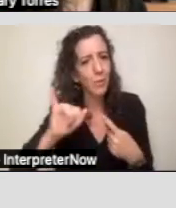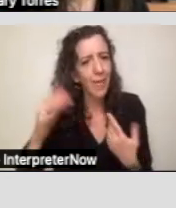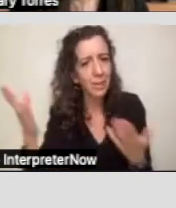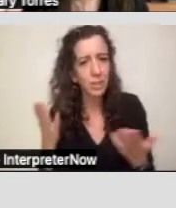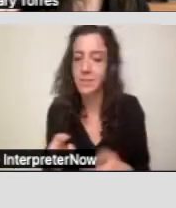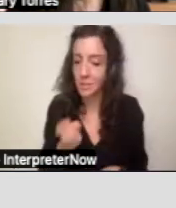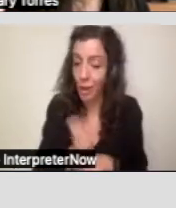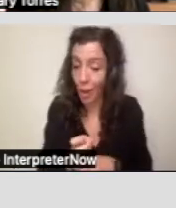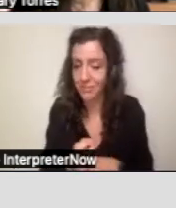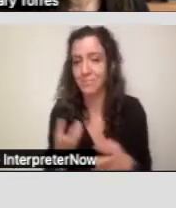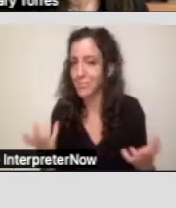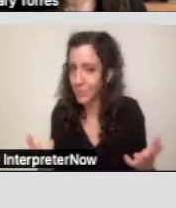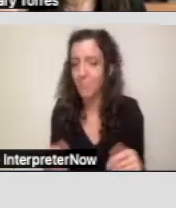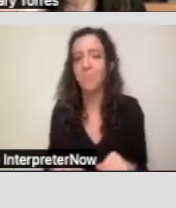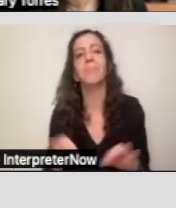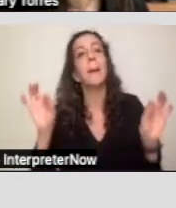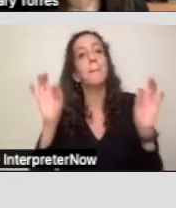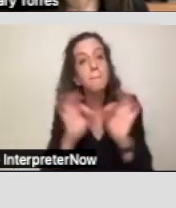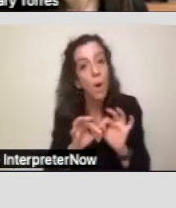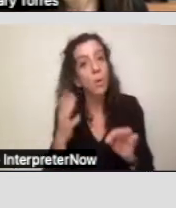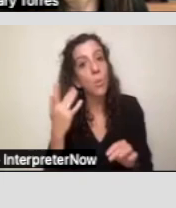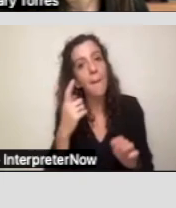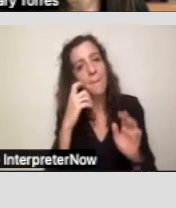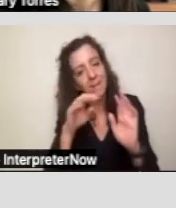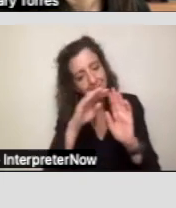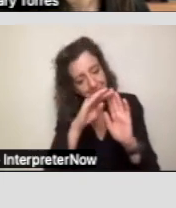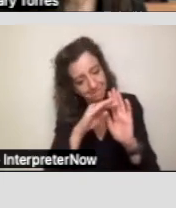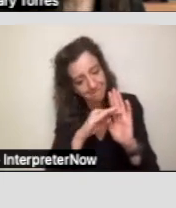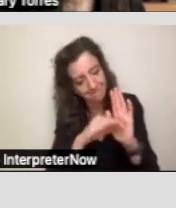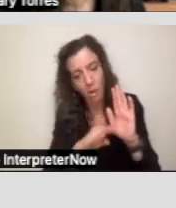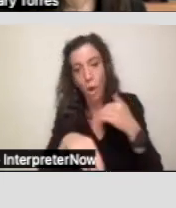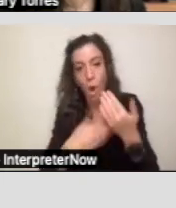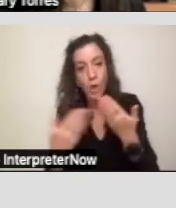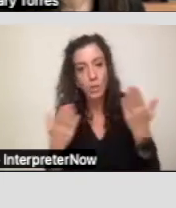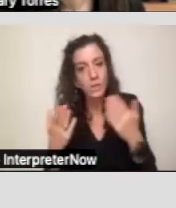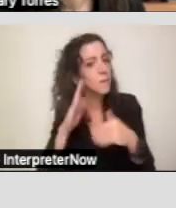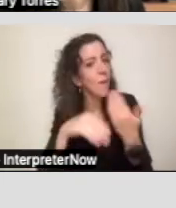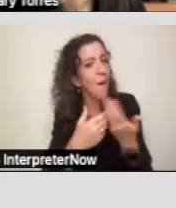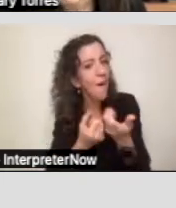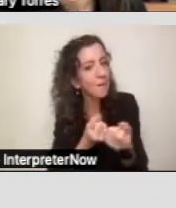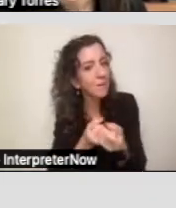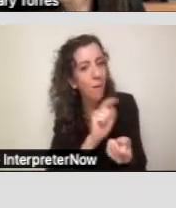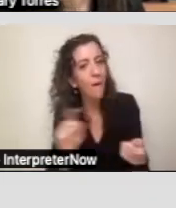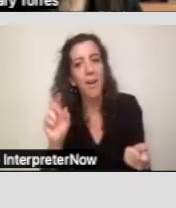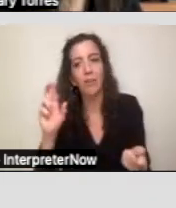So, it's important because it lists those services and supports that the regional center will provide.